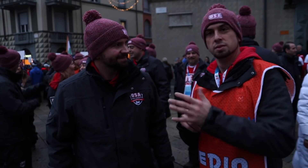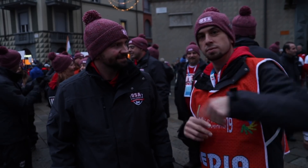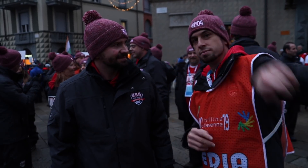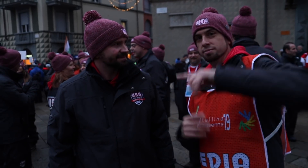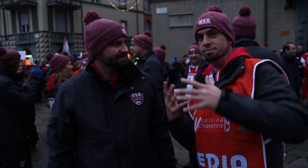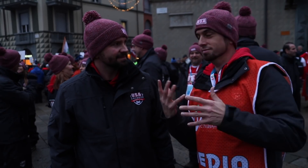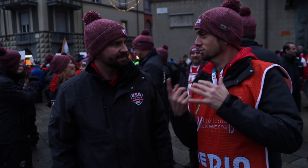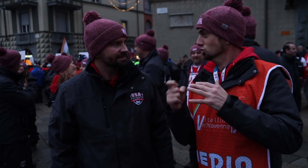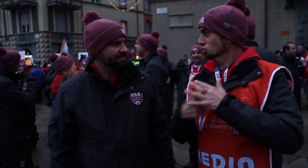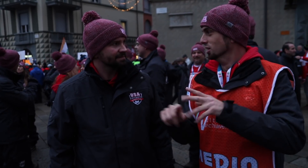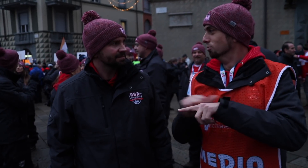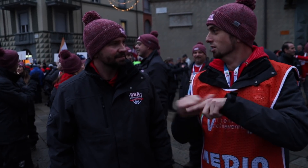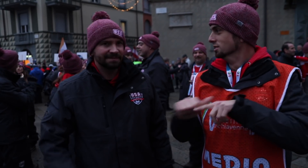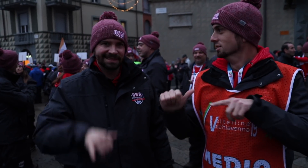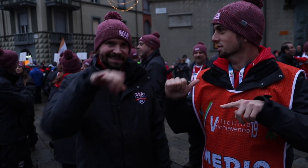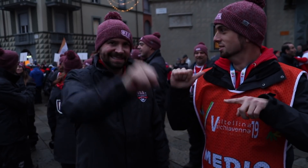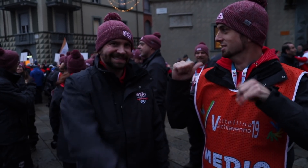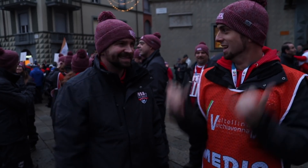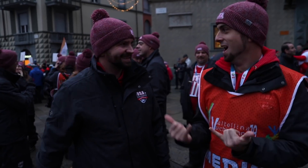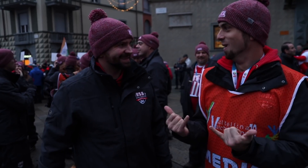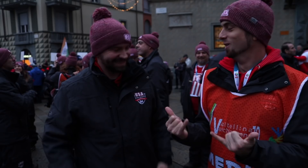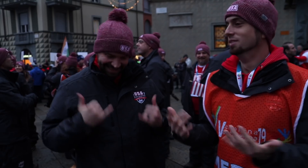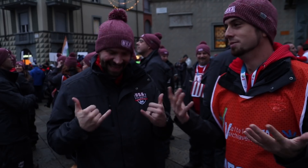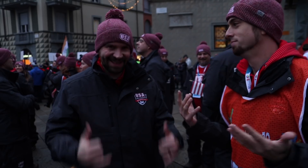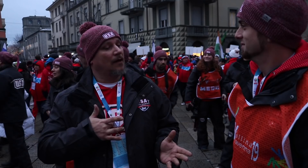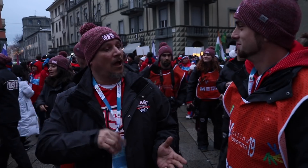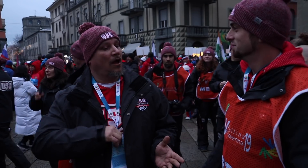So those out there should start practicing... now? Yes! Right now!